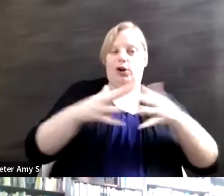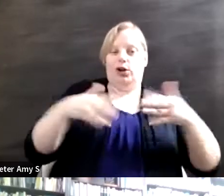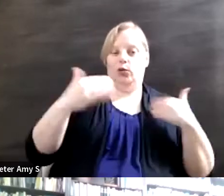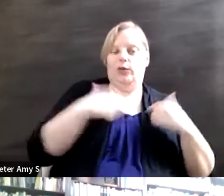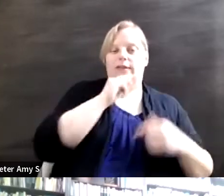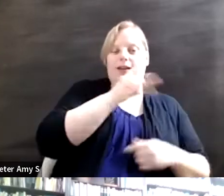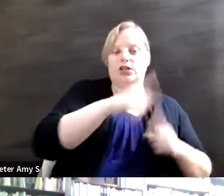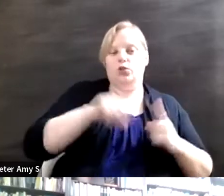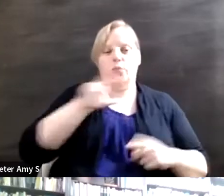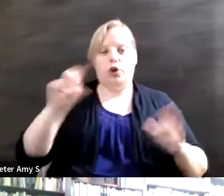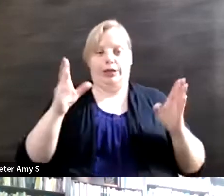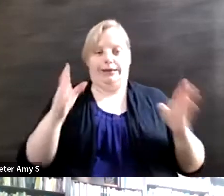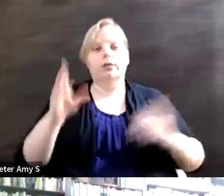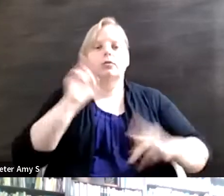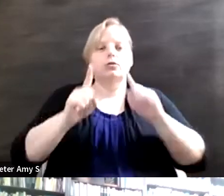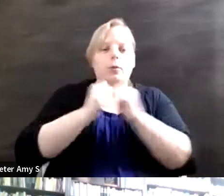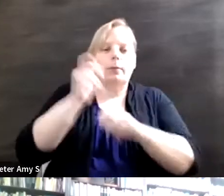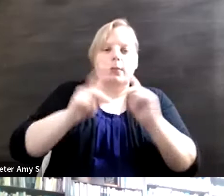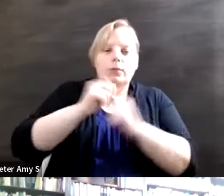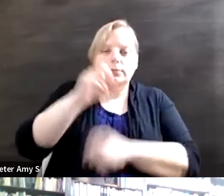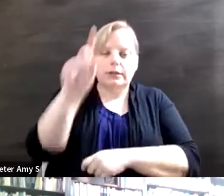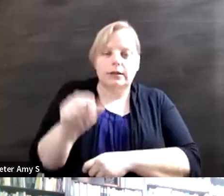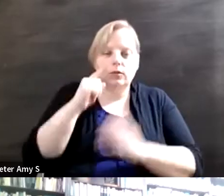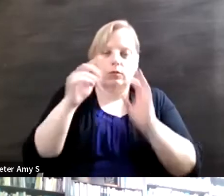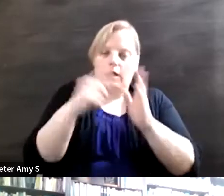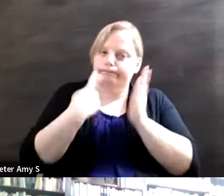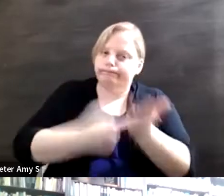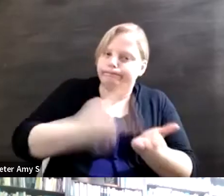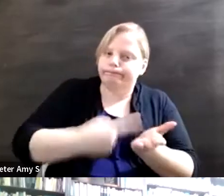disabilities, we were talking about the importance of representation. A lot of them had told me that